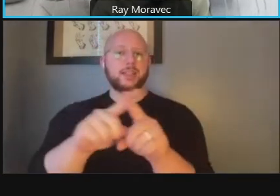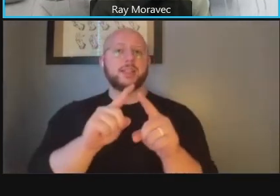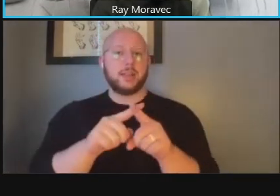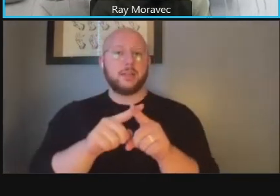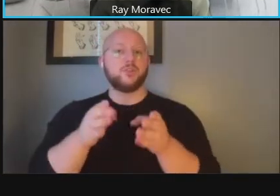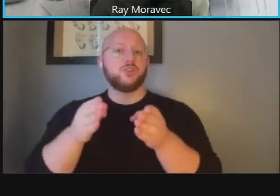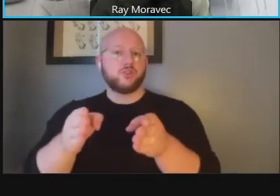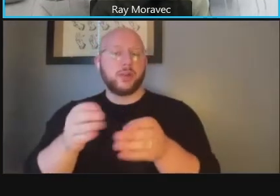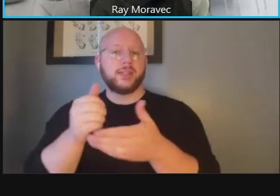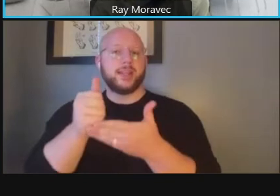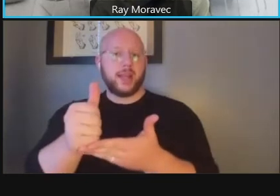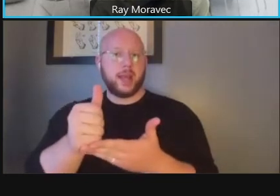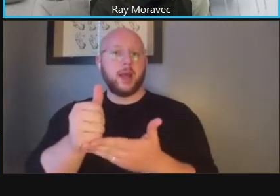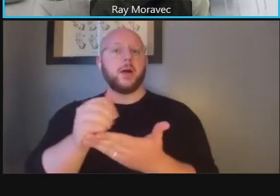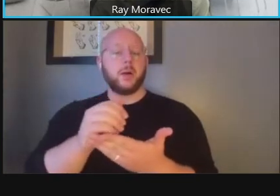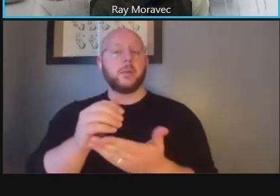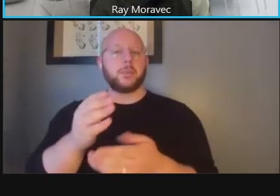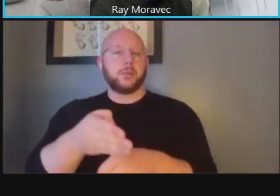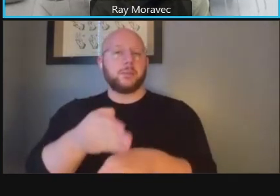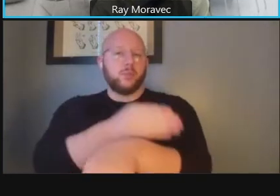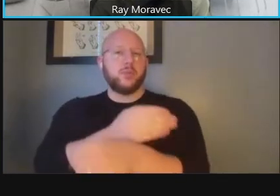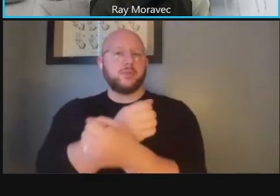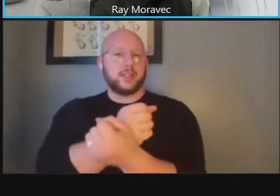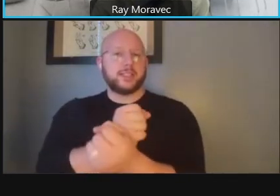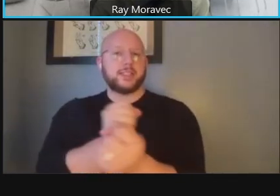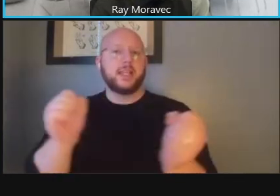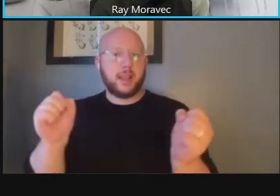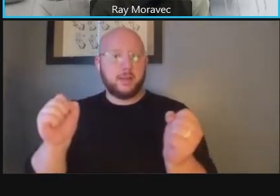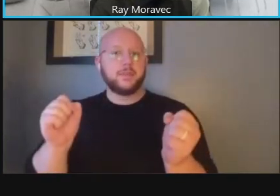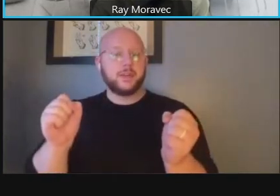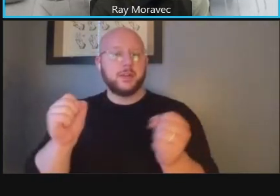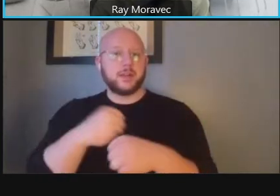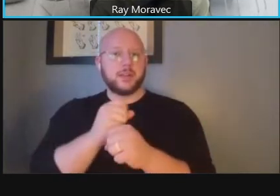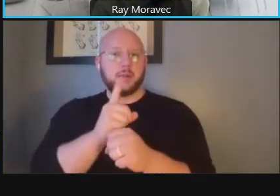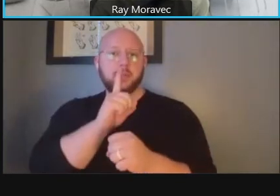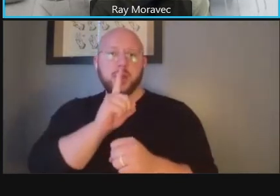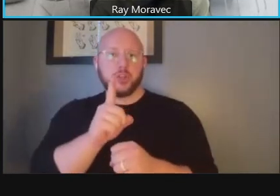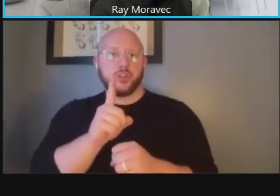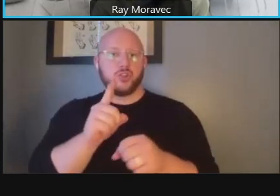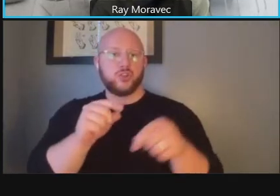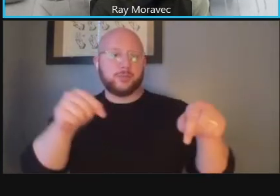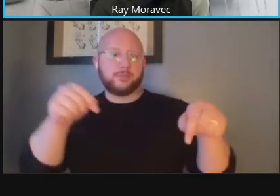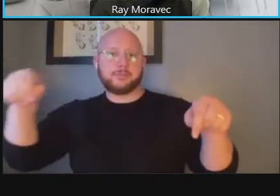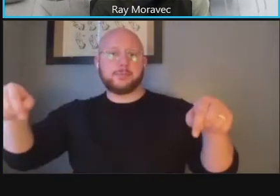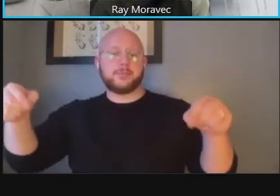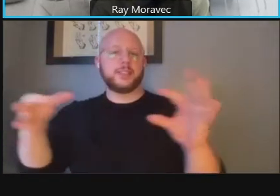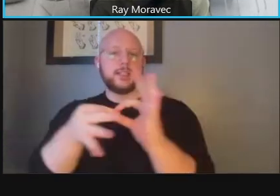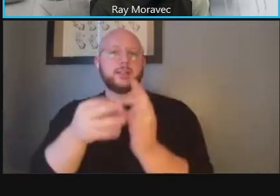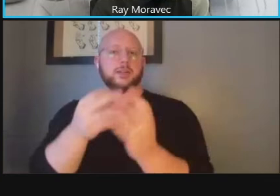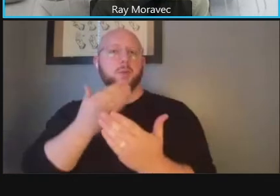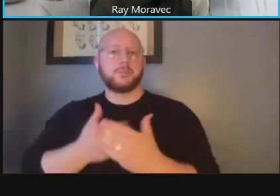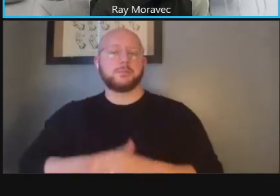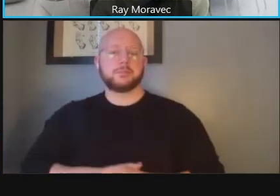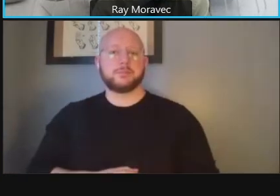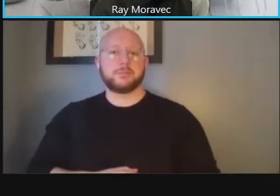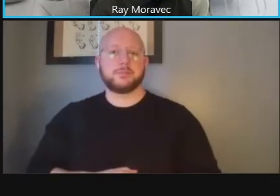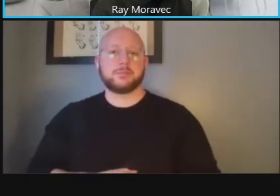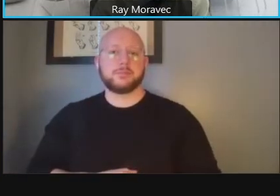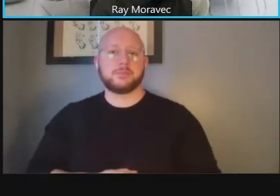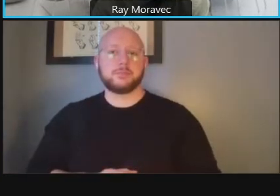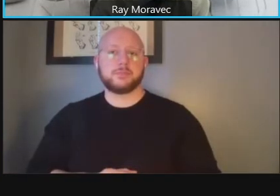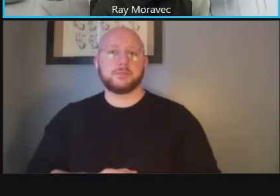and how it all blends together as part of the vision for the area you go to the next slide